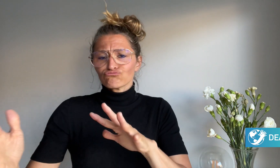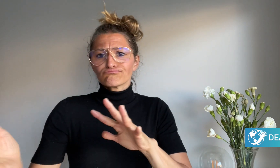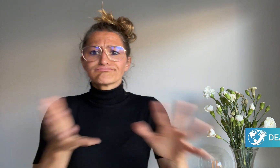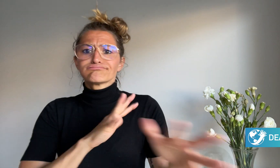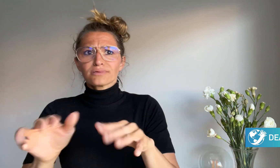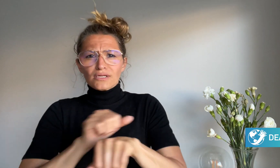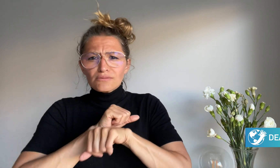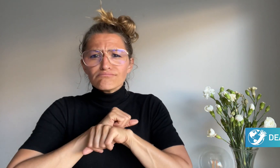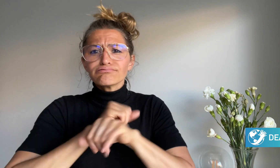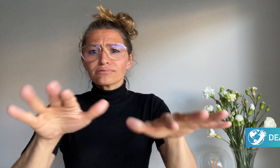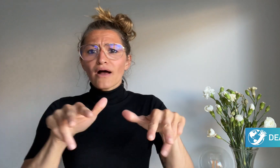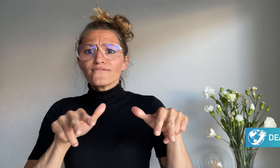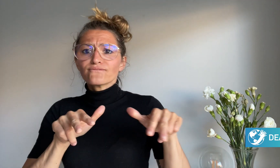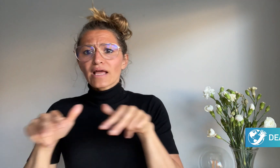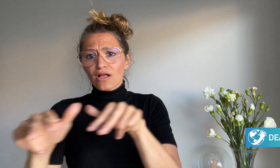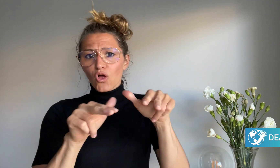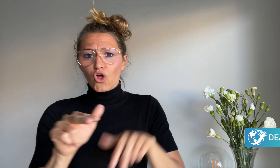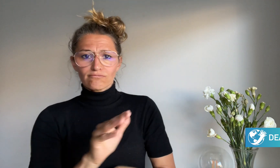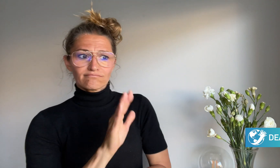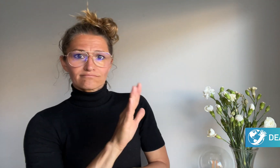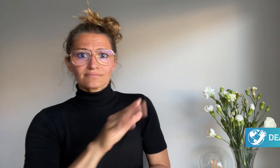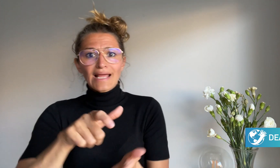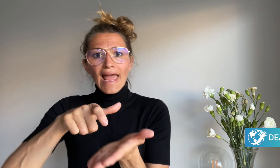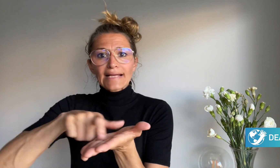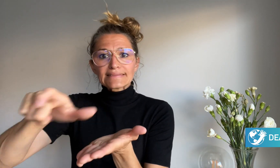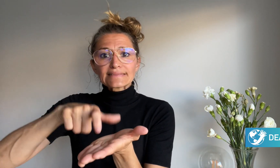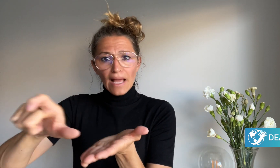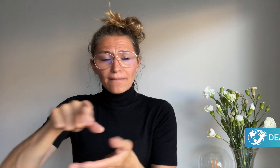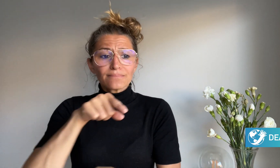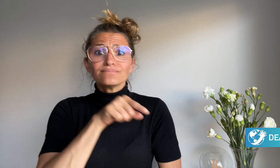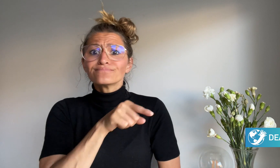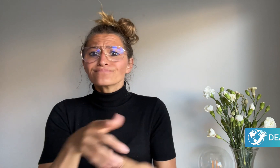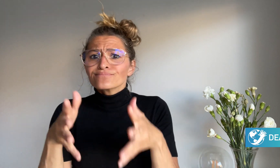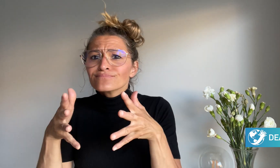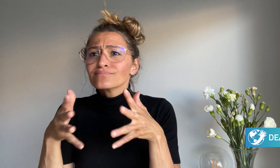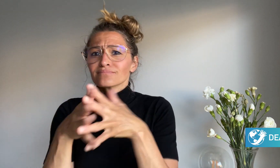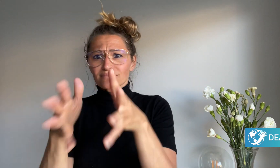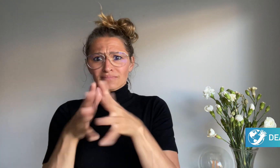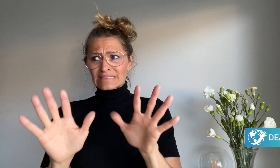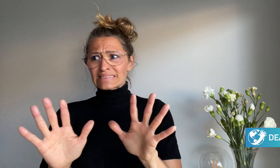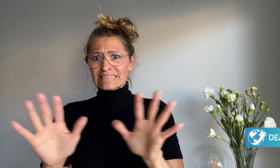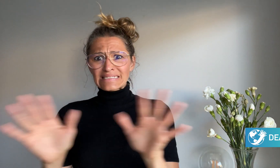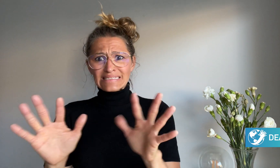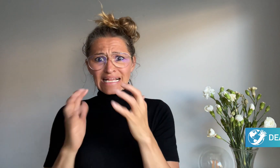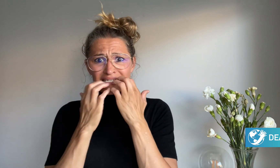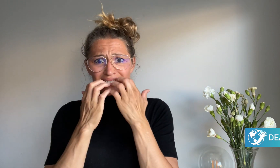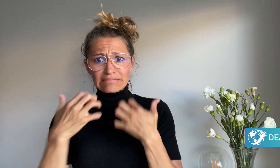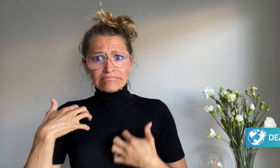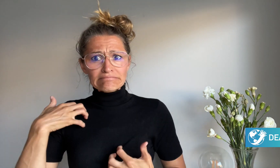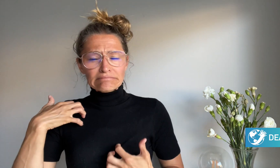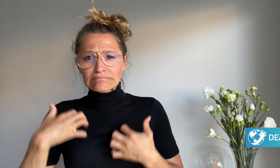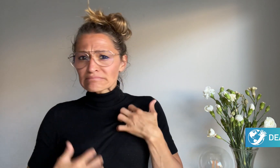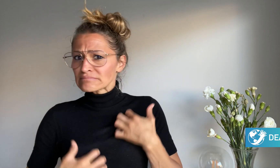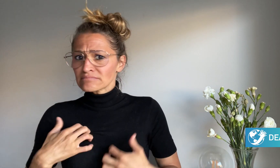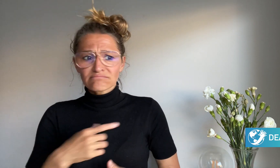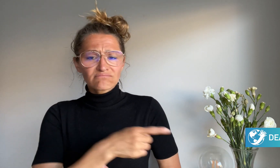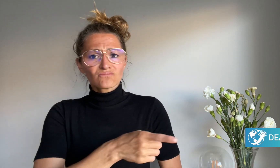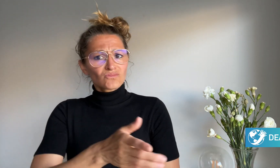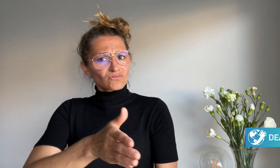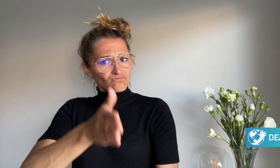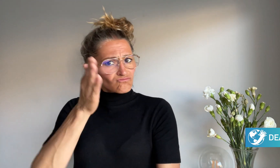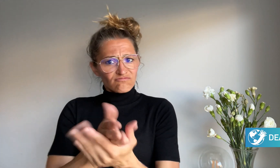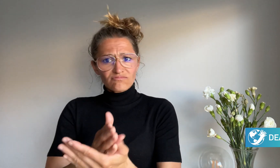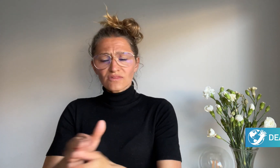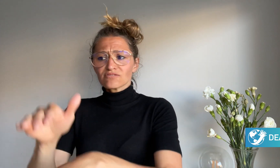posted a video on Instagram explaining her concerns and